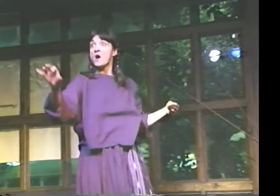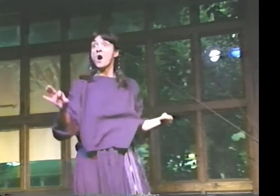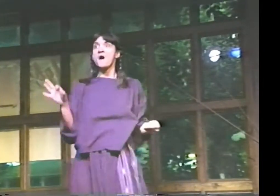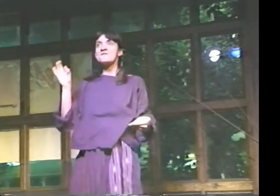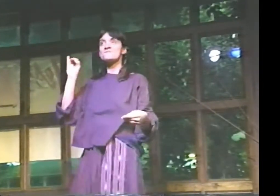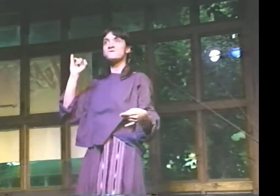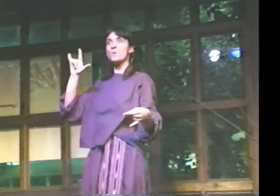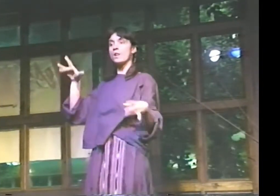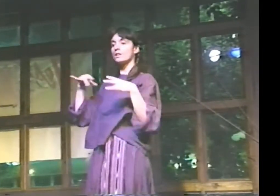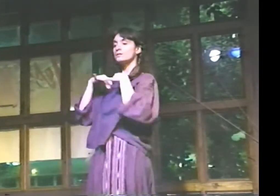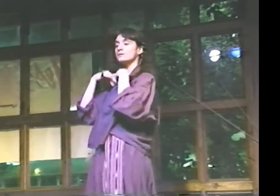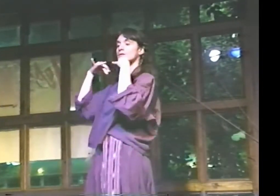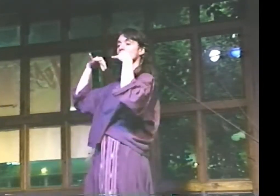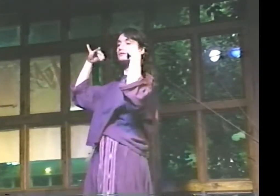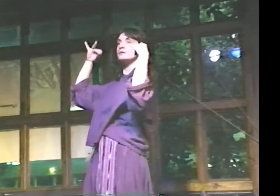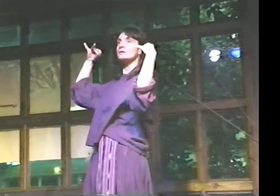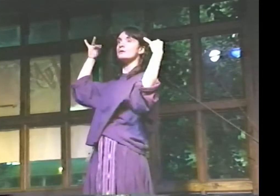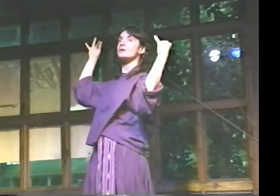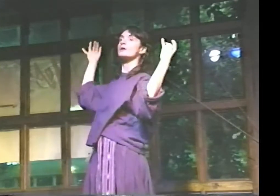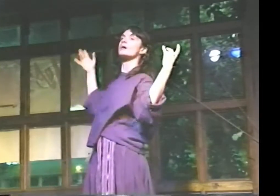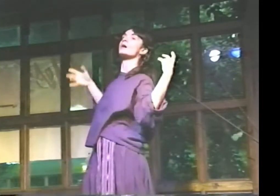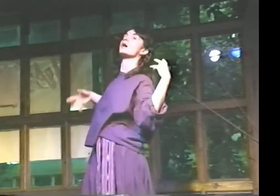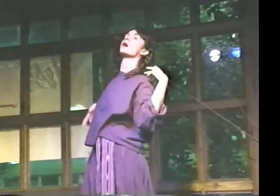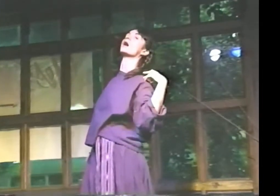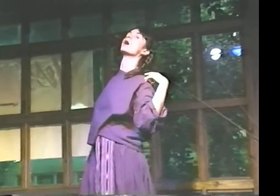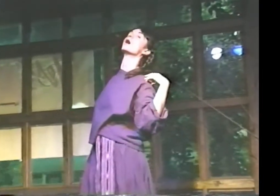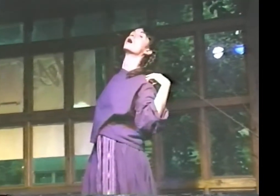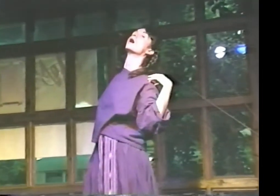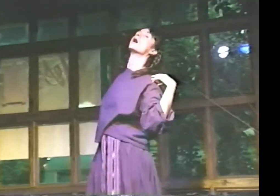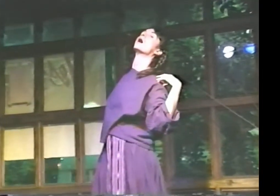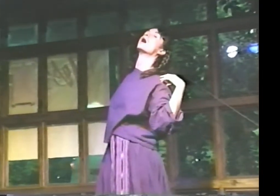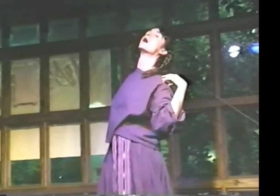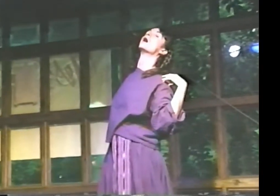A HERSHEY'S BAR WITH THE FOIL UNDONE.